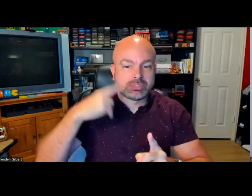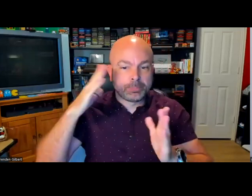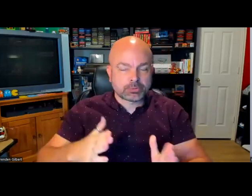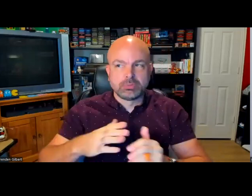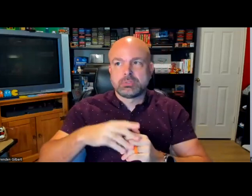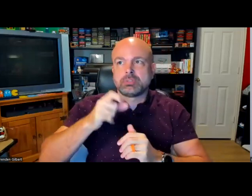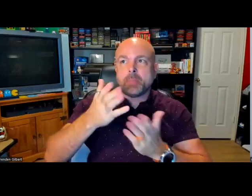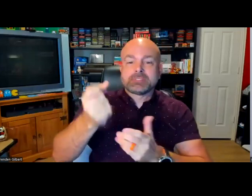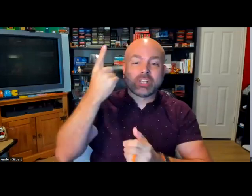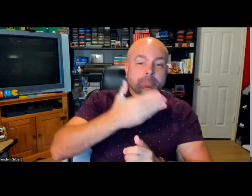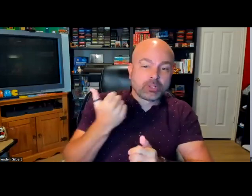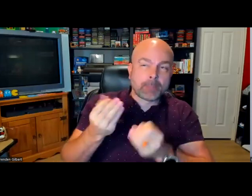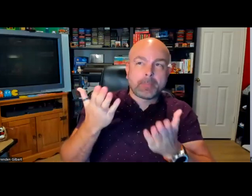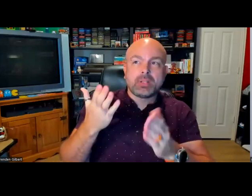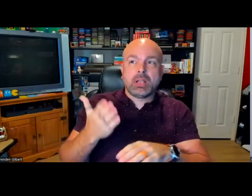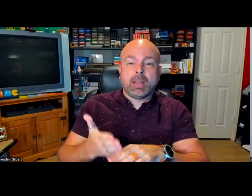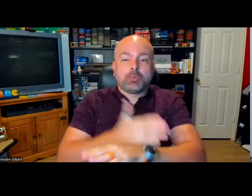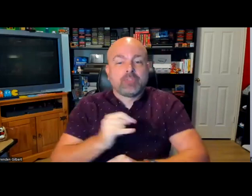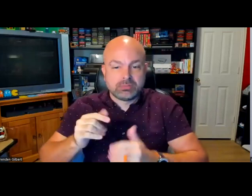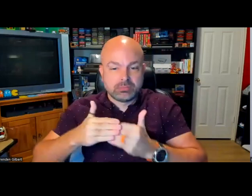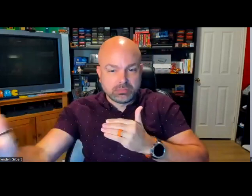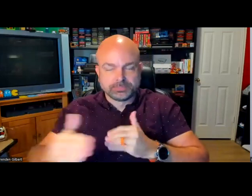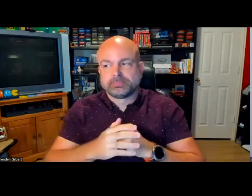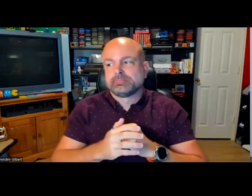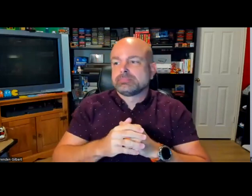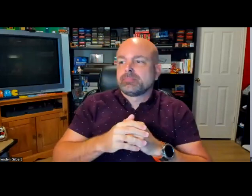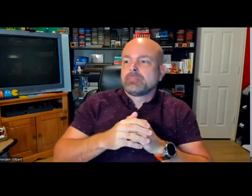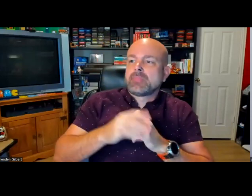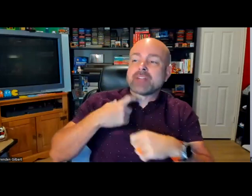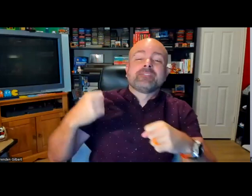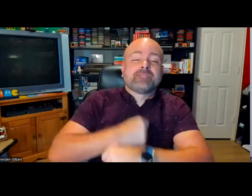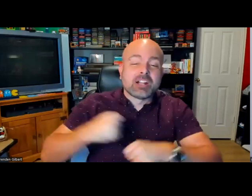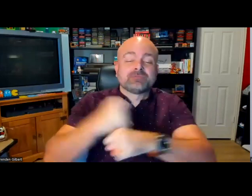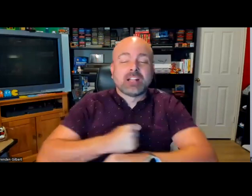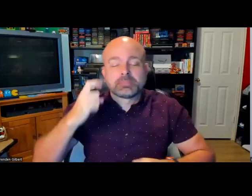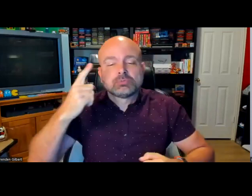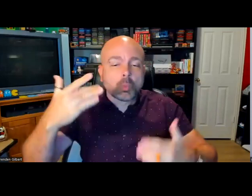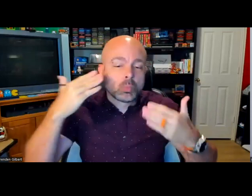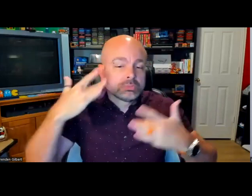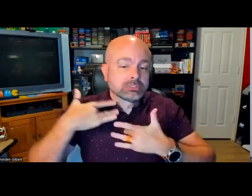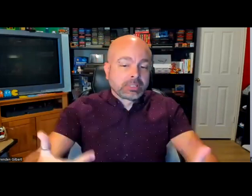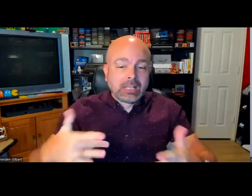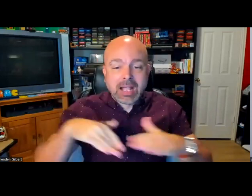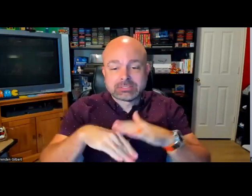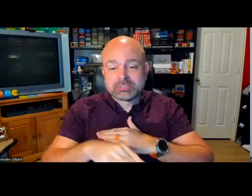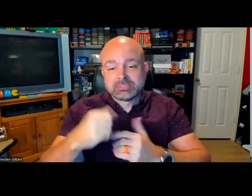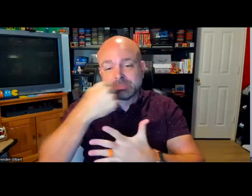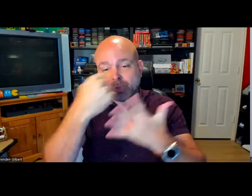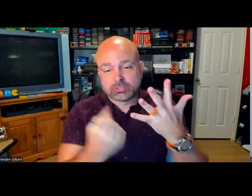But being here today, I want to make sure that you see captions as an accessibility tool for Deaf people. I fight for it